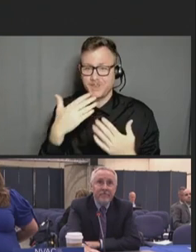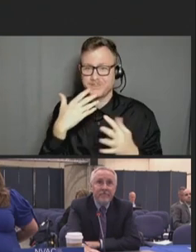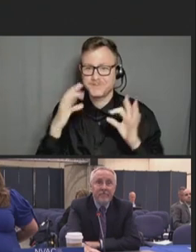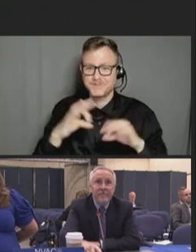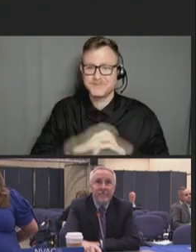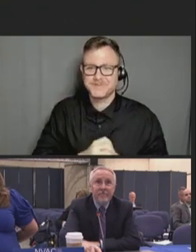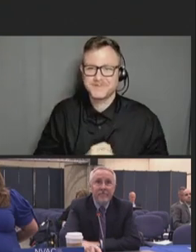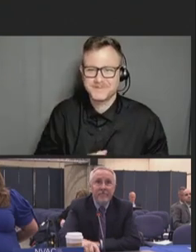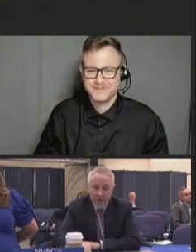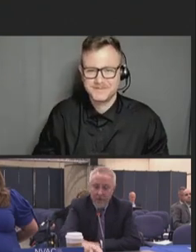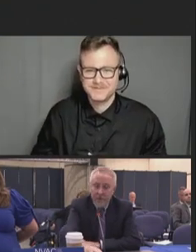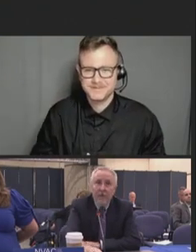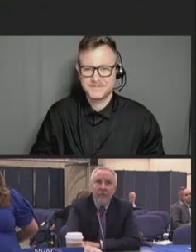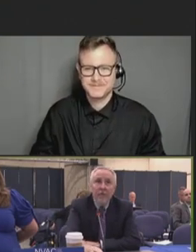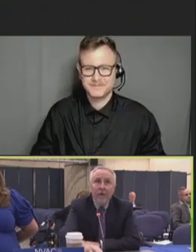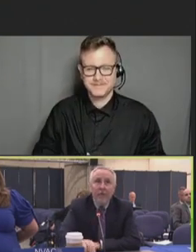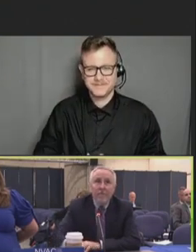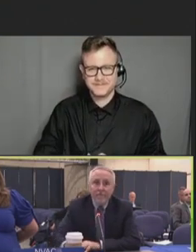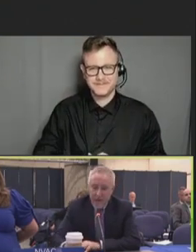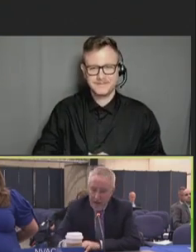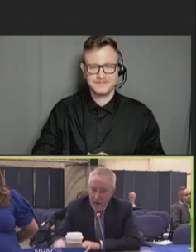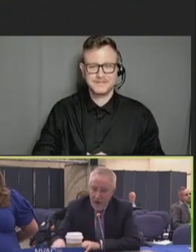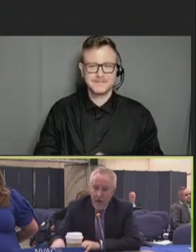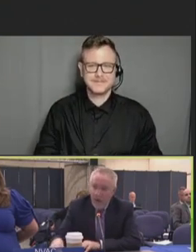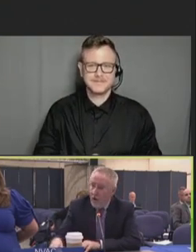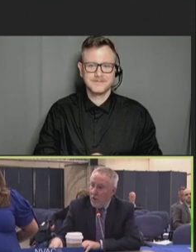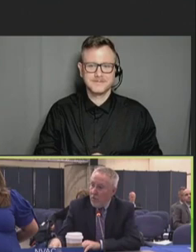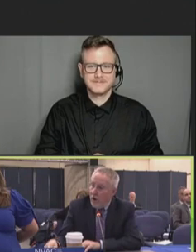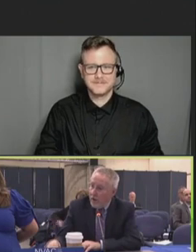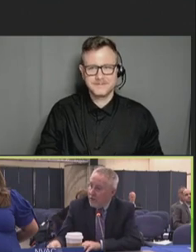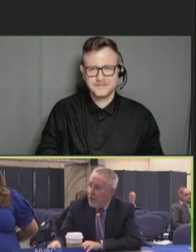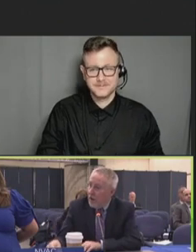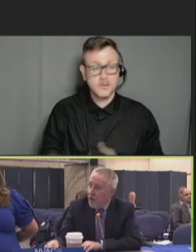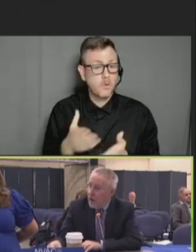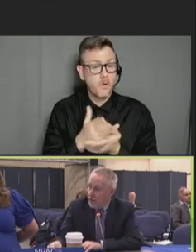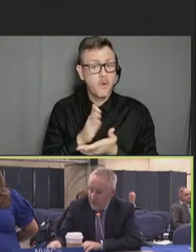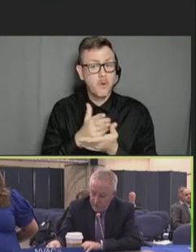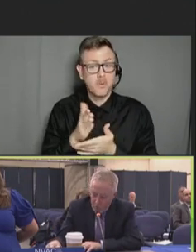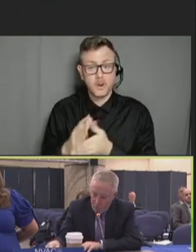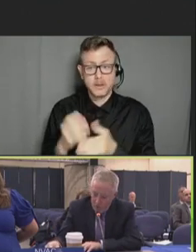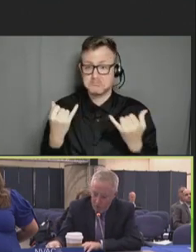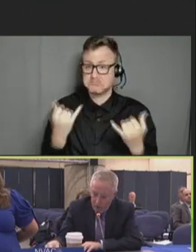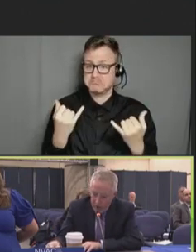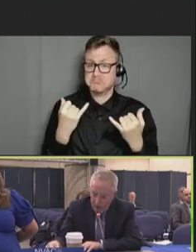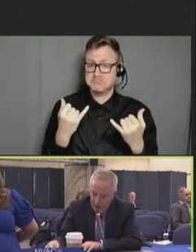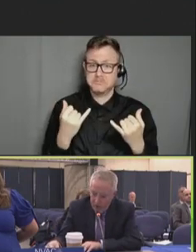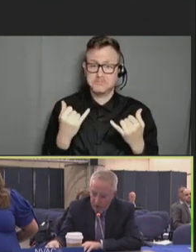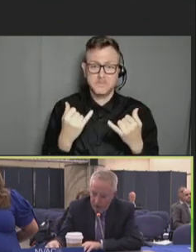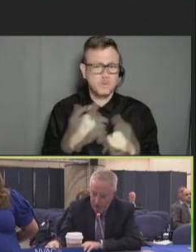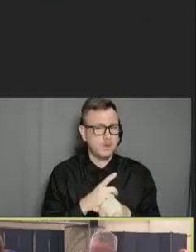Robert Hopkins, Jr.: All right. At this point, we're going to take another short break